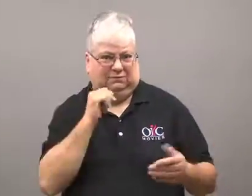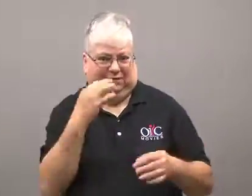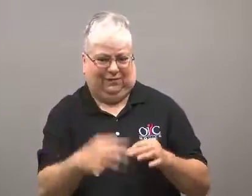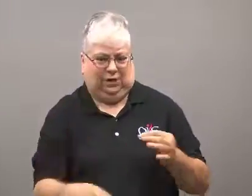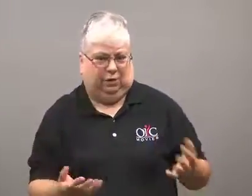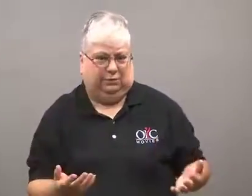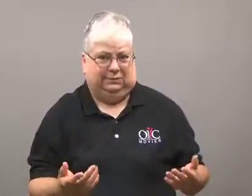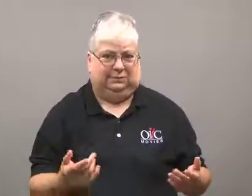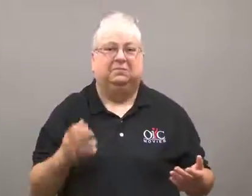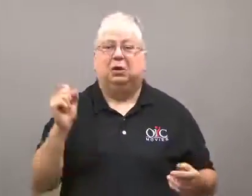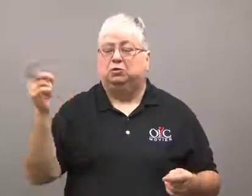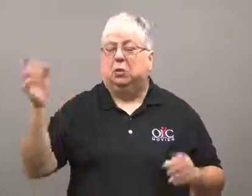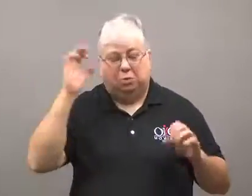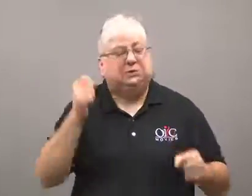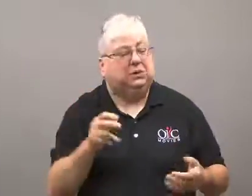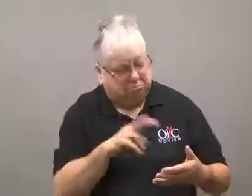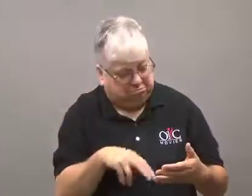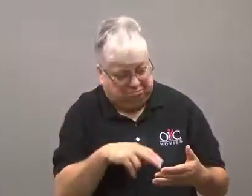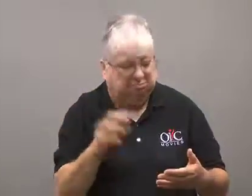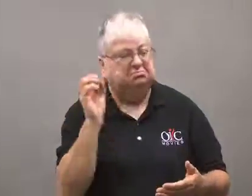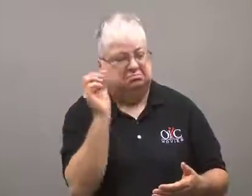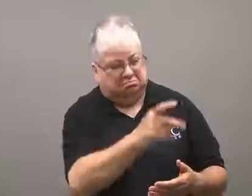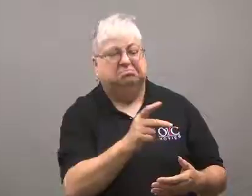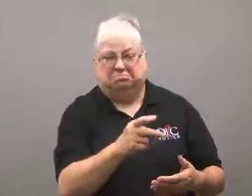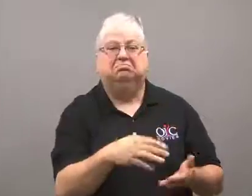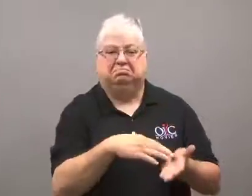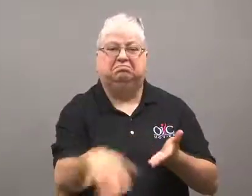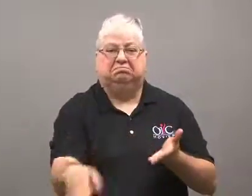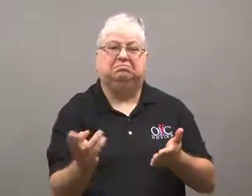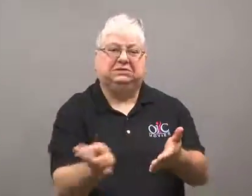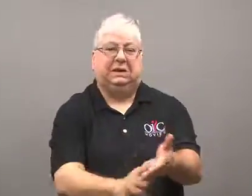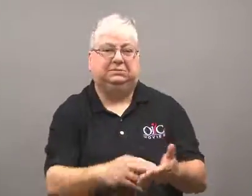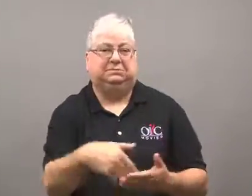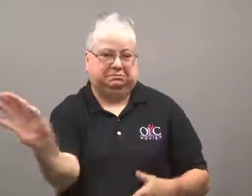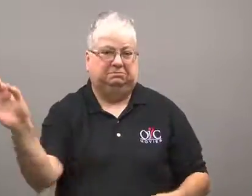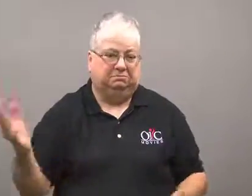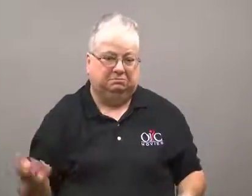It wasn't fair, so the president looked over the applications and granted commutations.